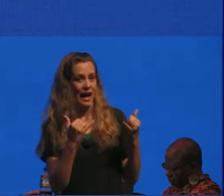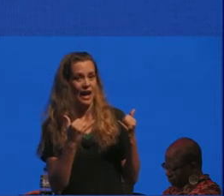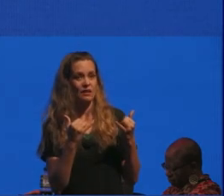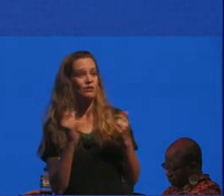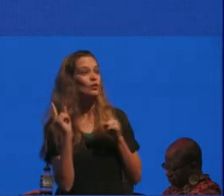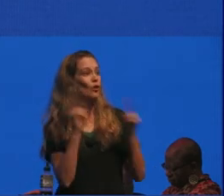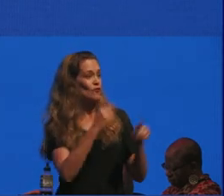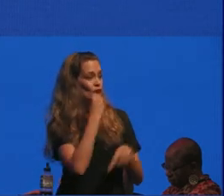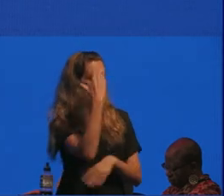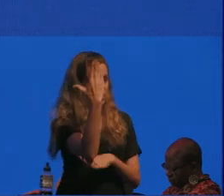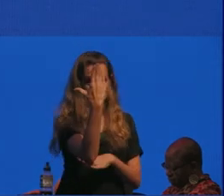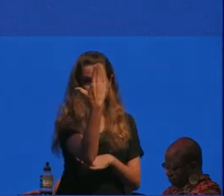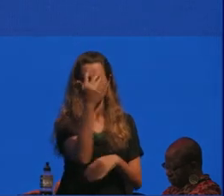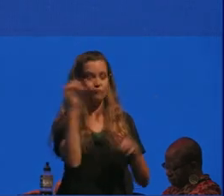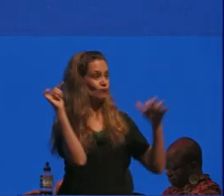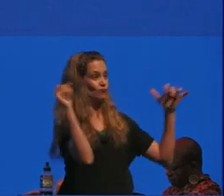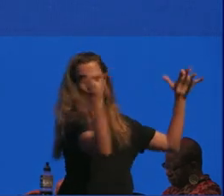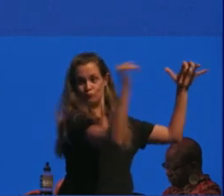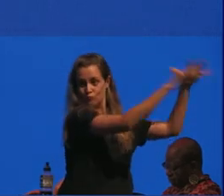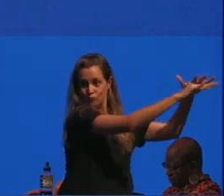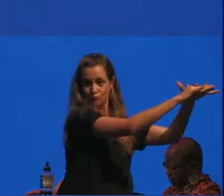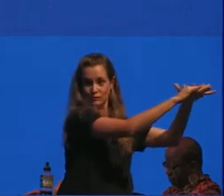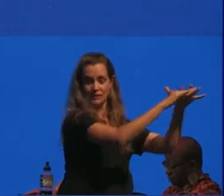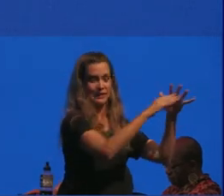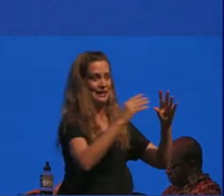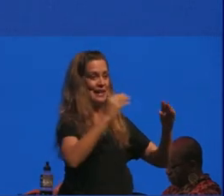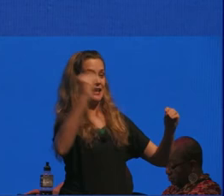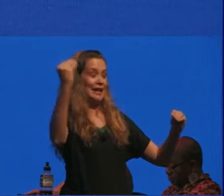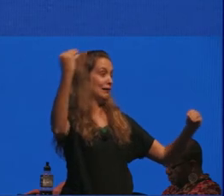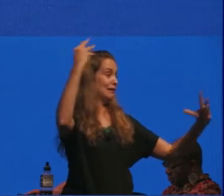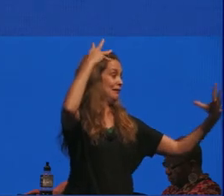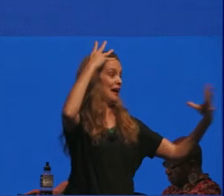and into the to the light of day whatever's going on outside there so